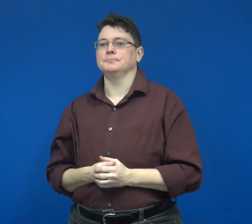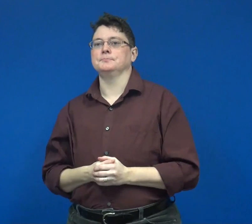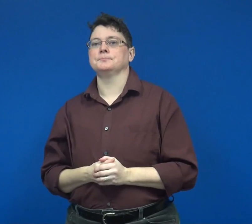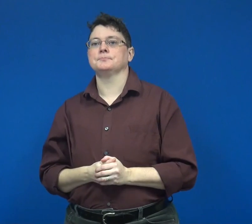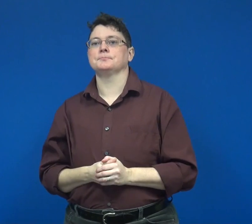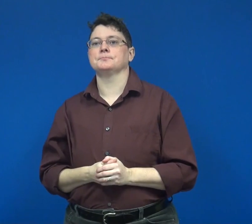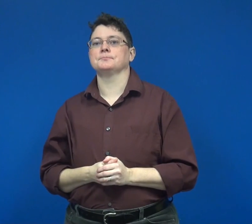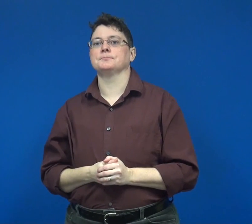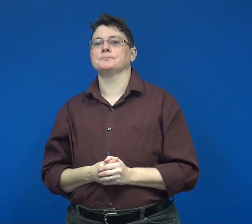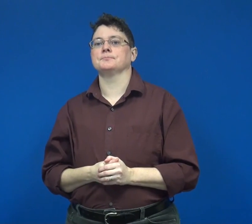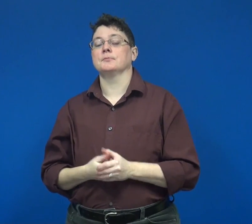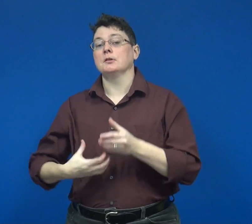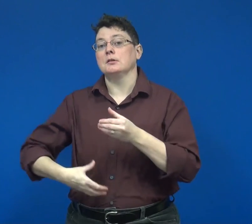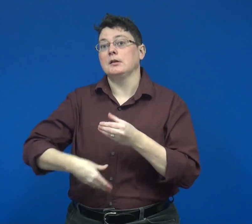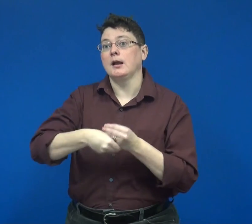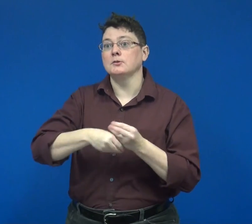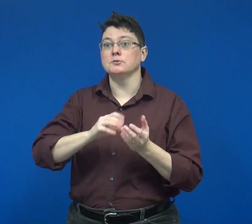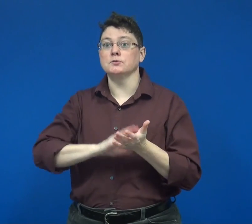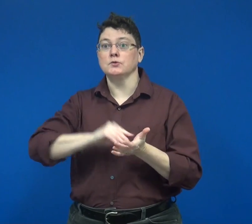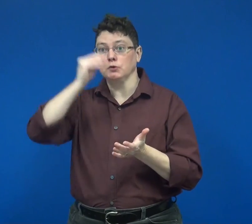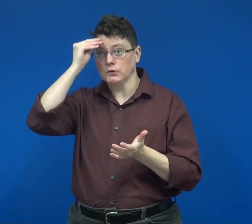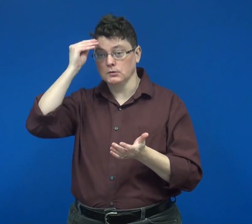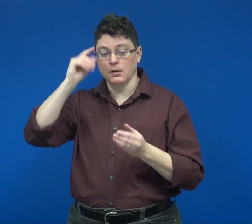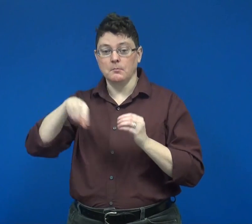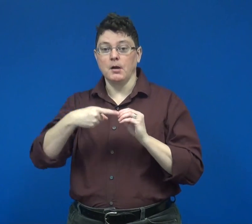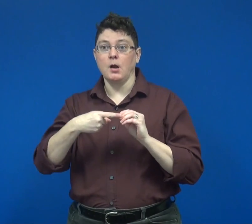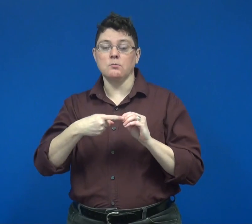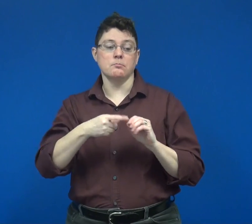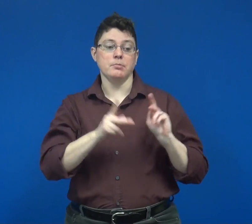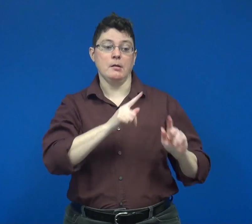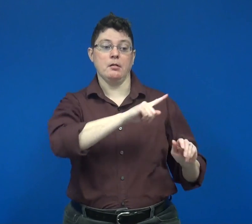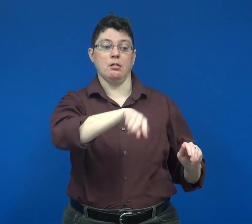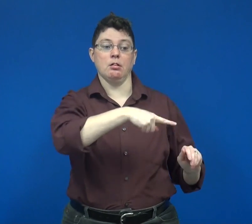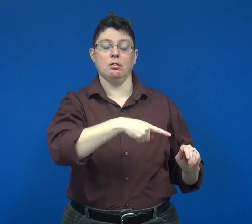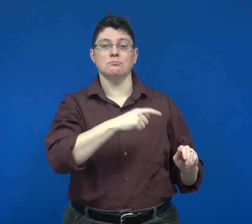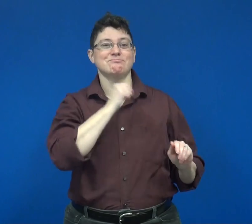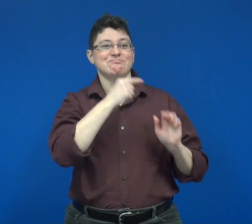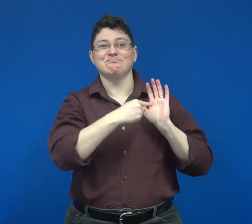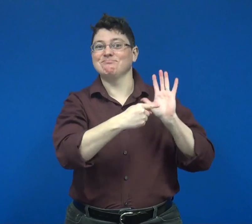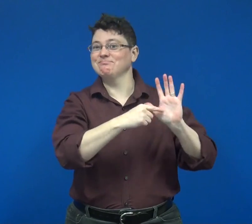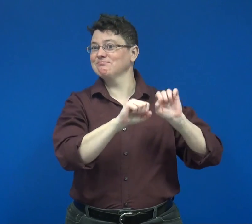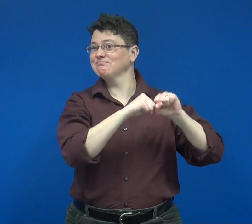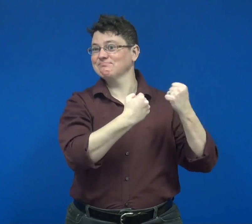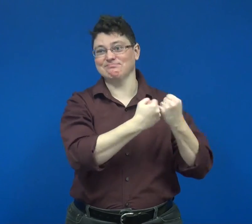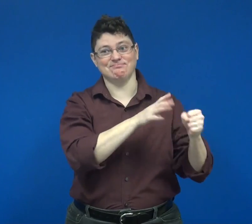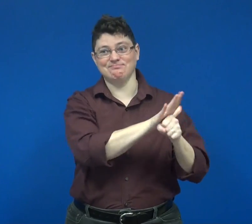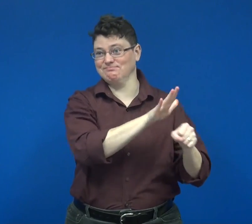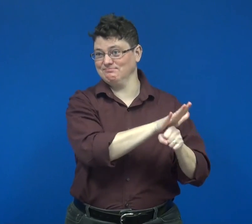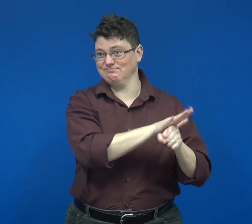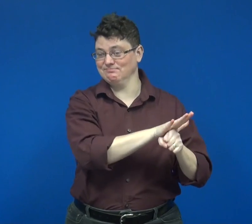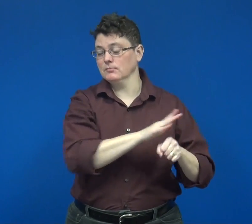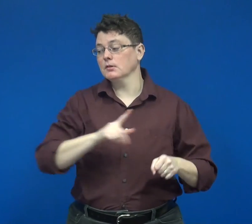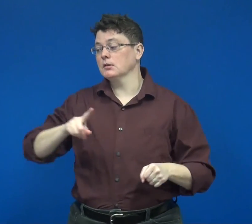In addition to learning about underrepresented members of society